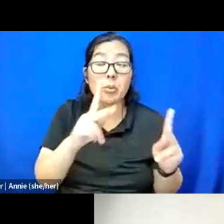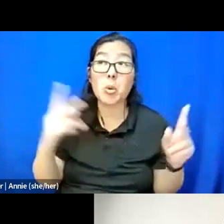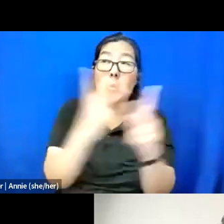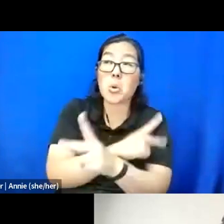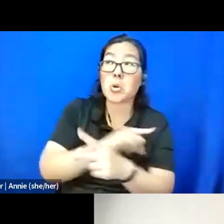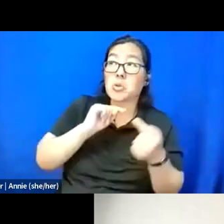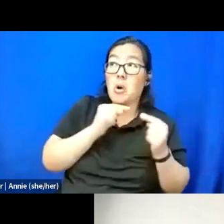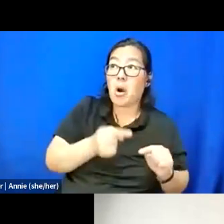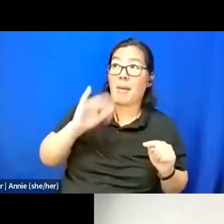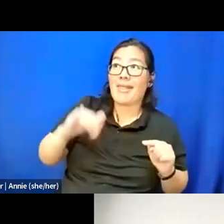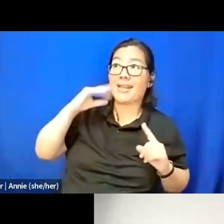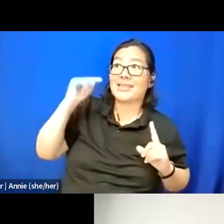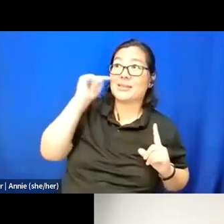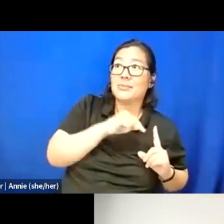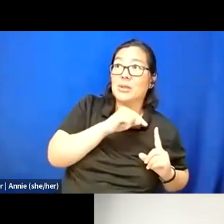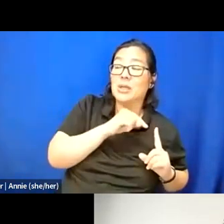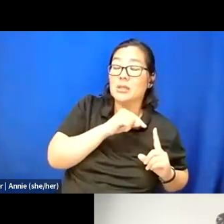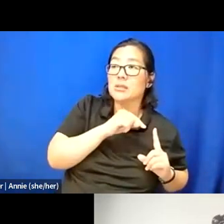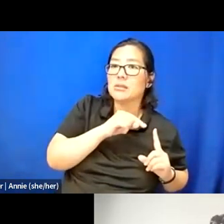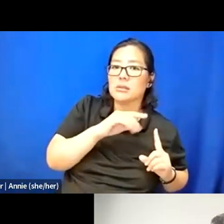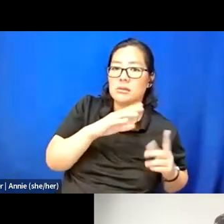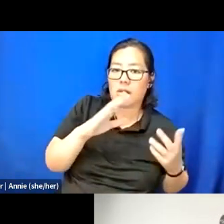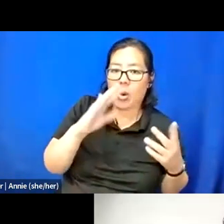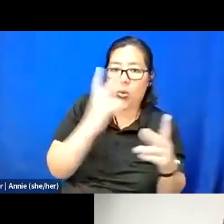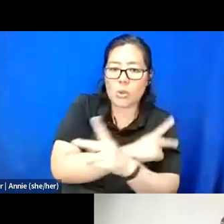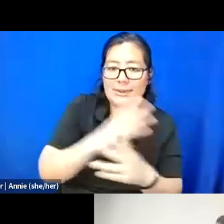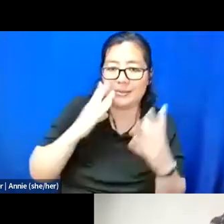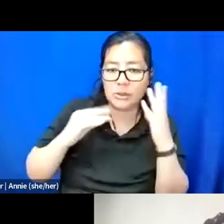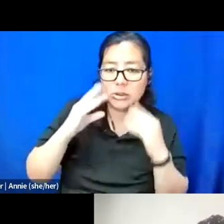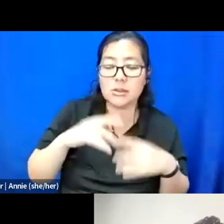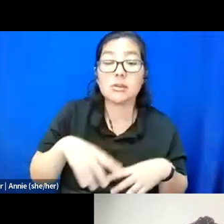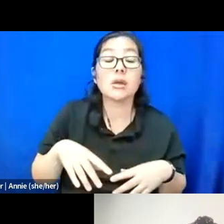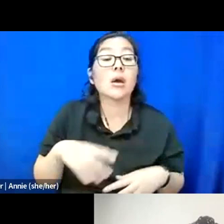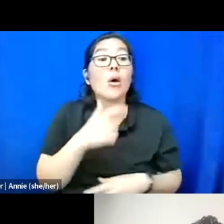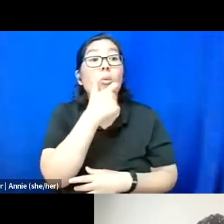And just watching T perform earlier, I was like, "Wow, this poetry is like real," you know?